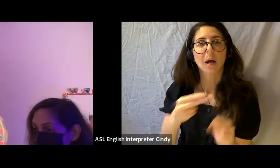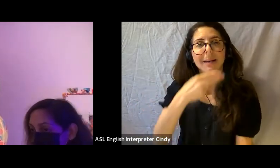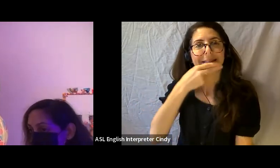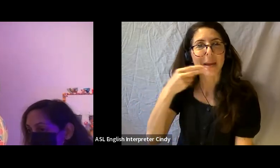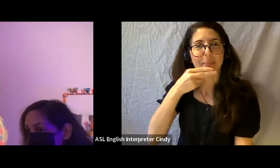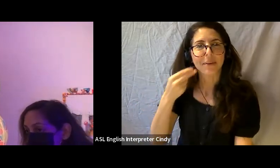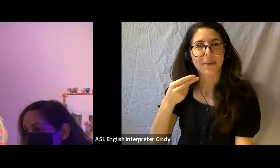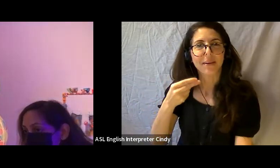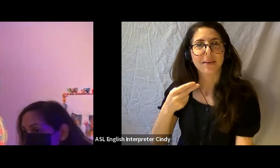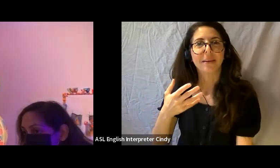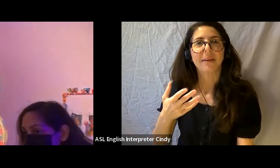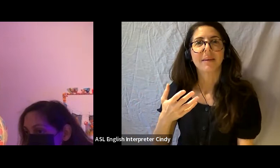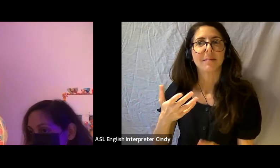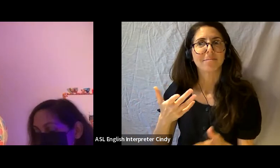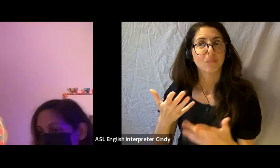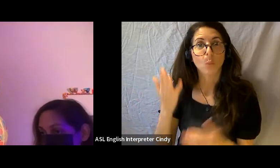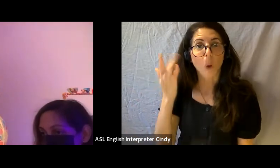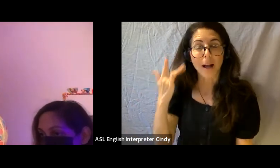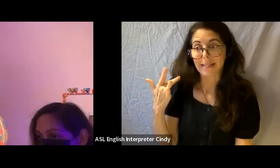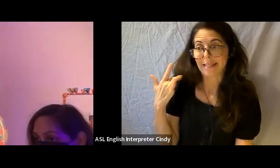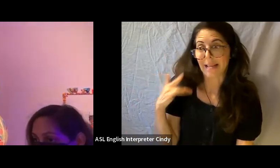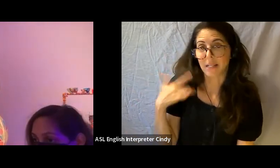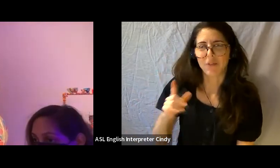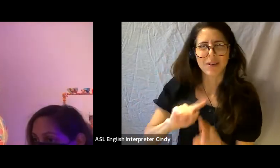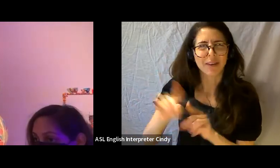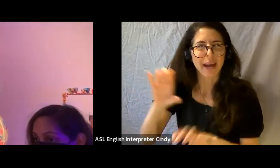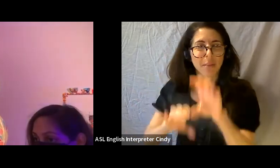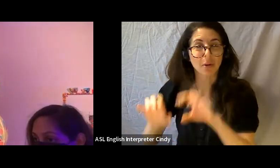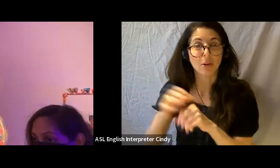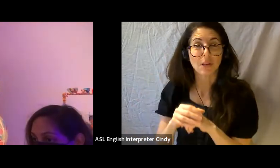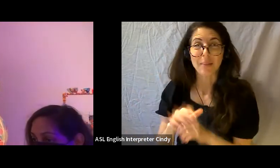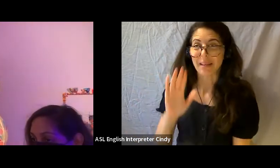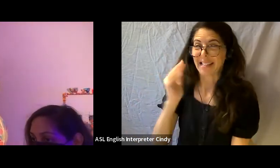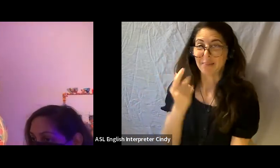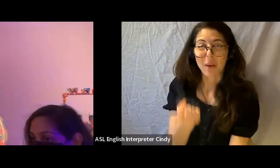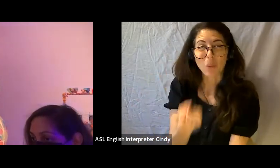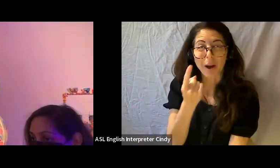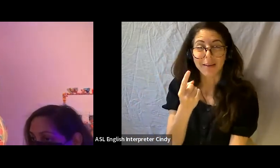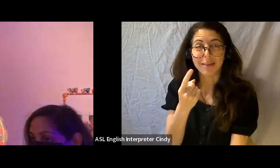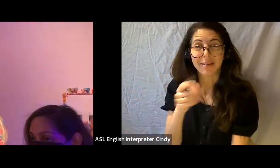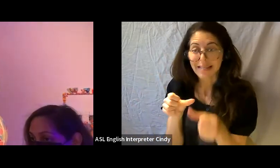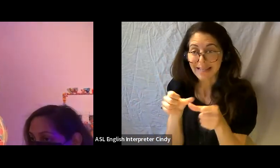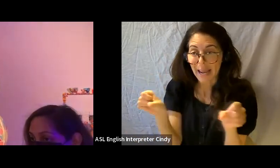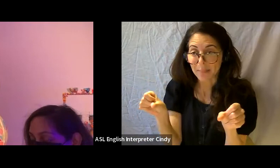and packing tape ended up being one of the few materials he could use effectively and affordably.